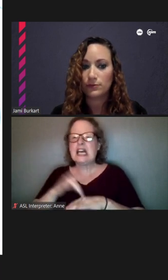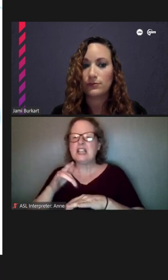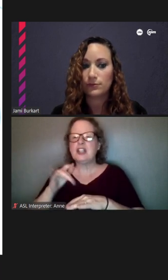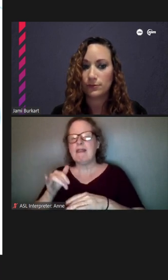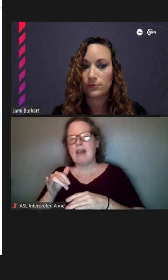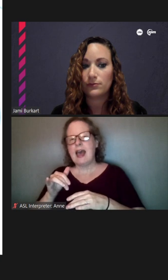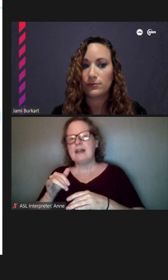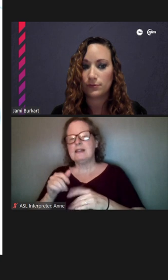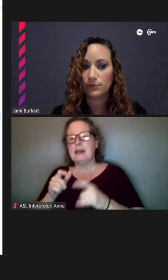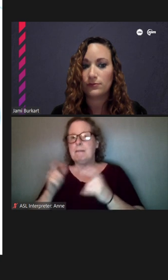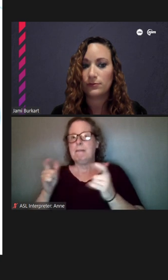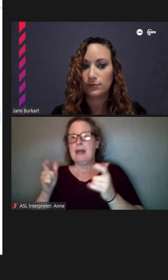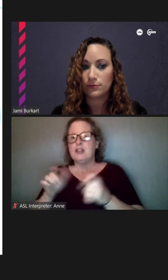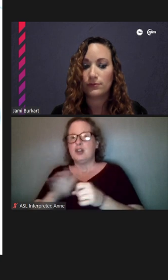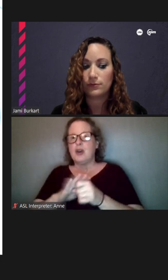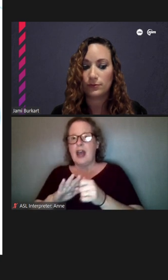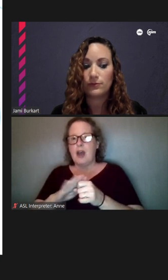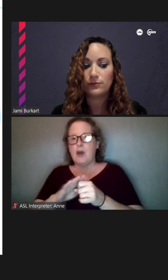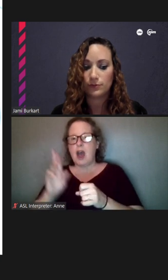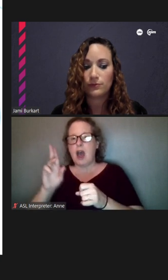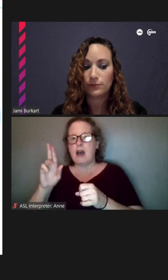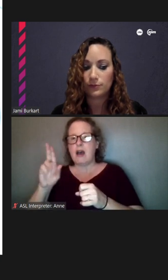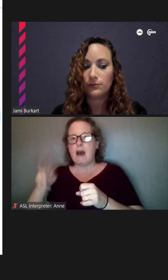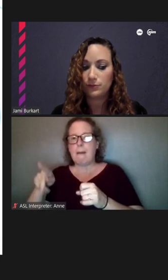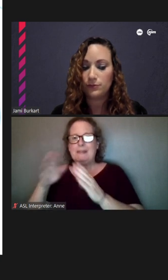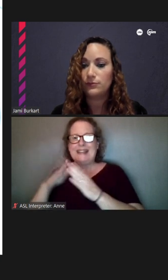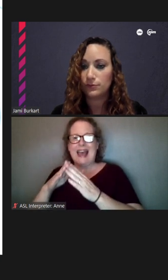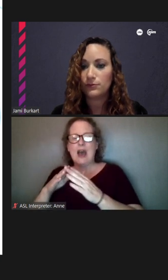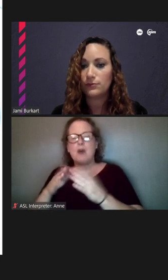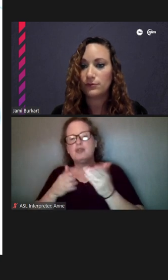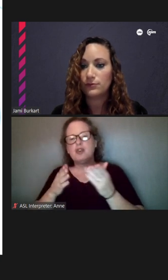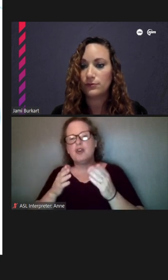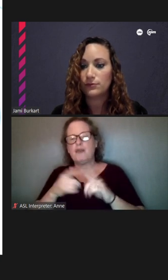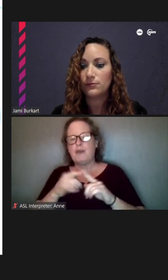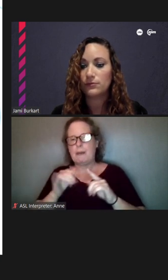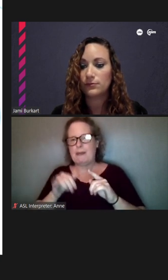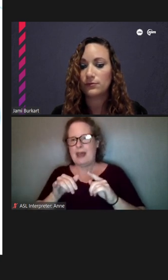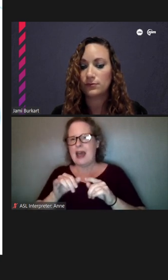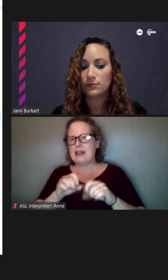that's served by that station, you know, but you know, to some extent, it's somewhat generic of